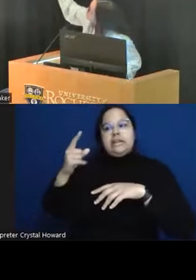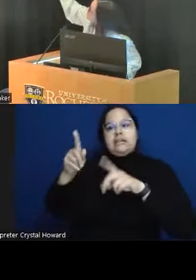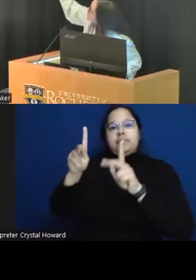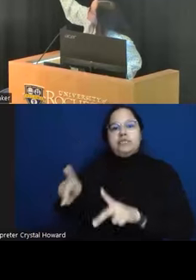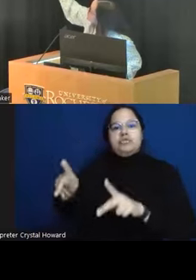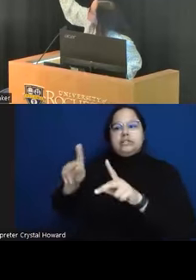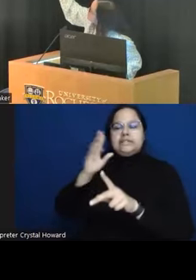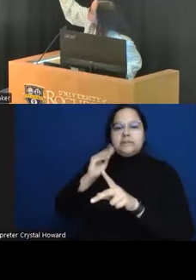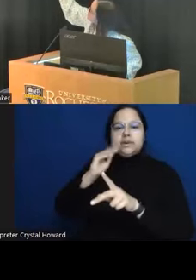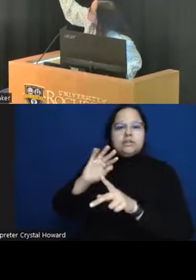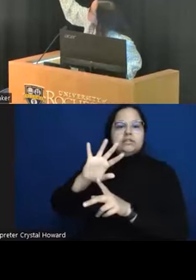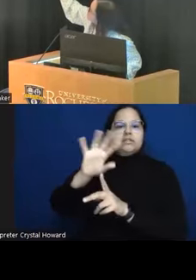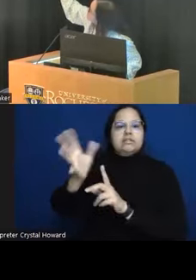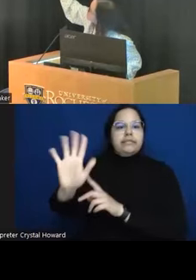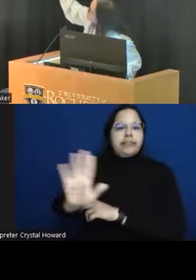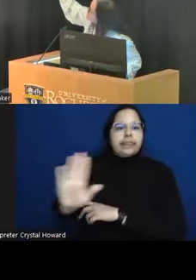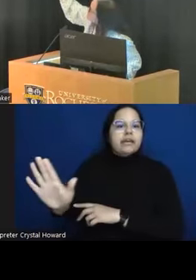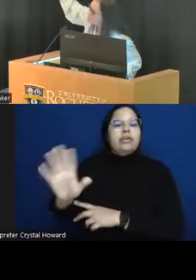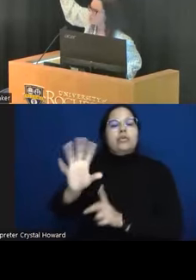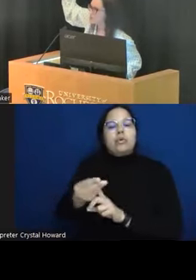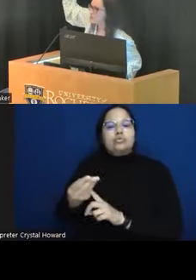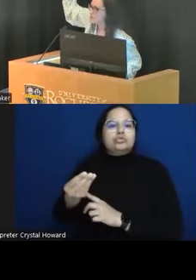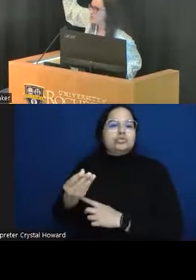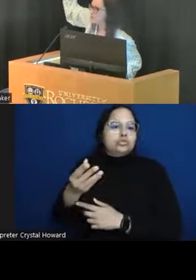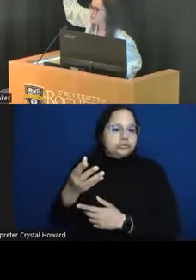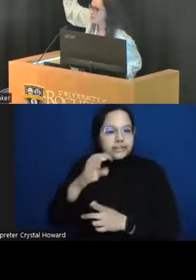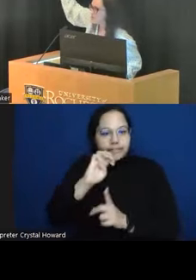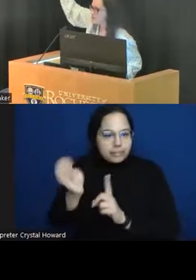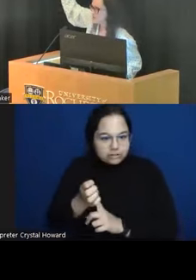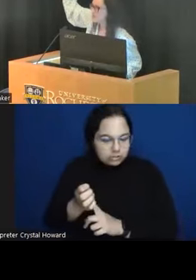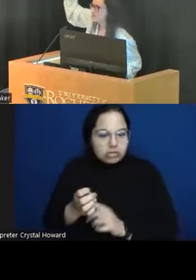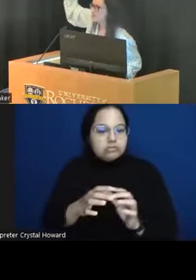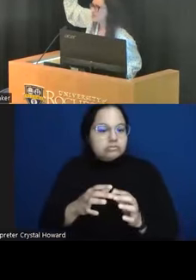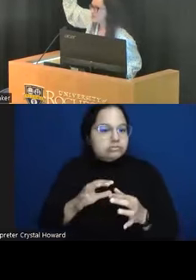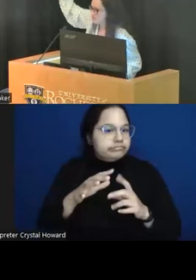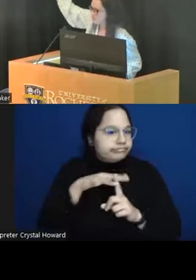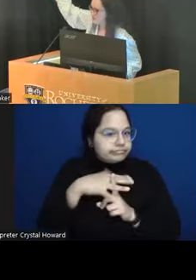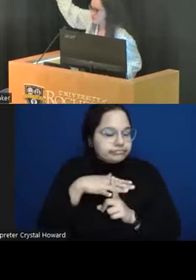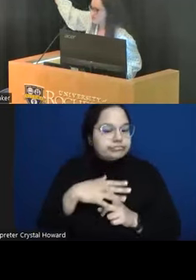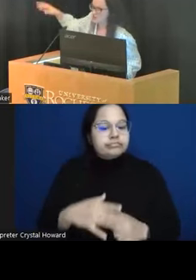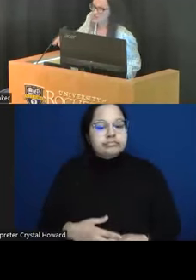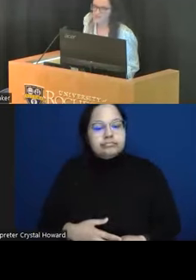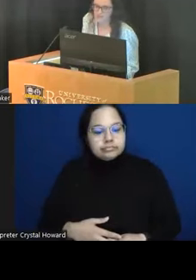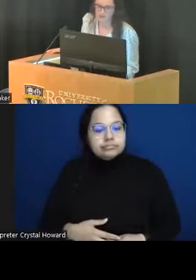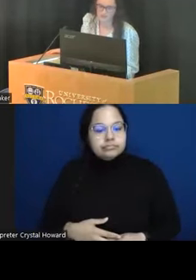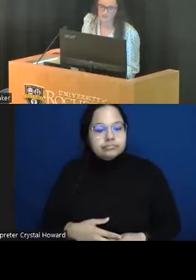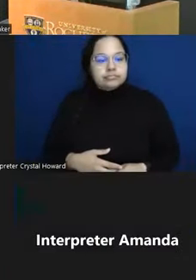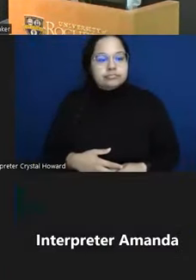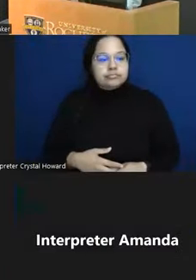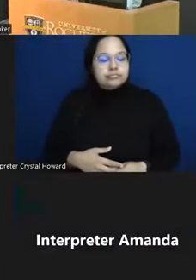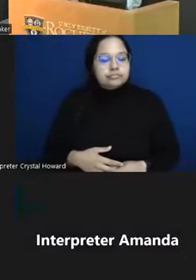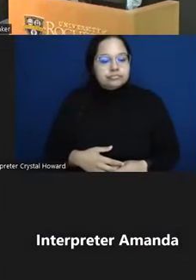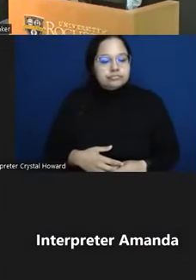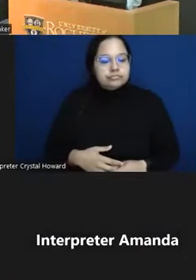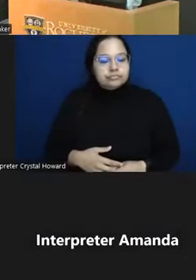overlapping ideation with thed belonging in the moment uh in as particularly time and space So